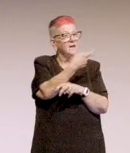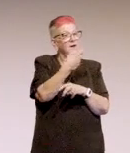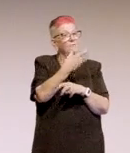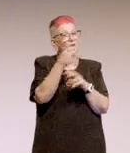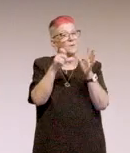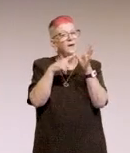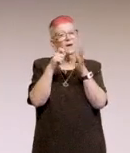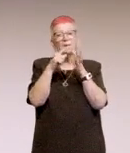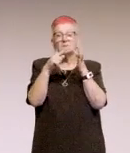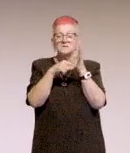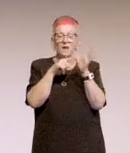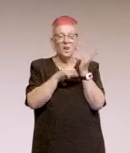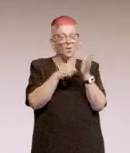They created a brand.